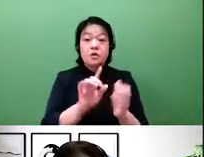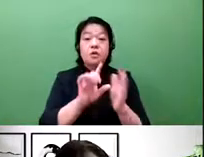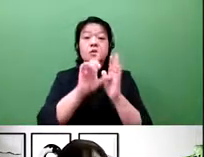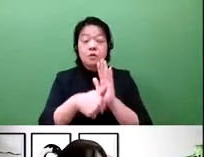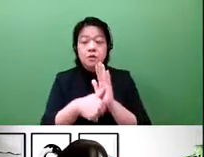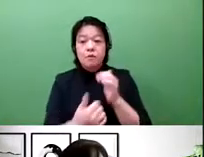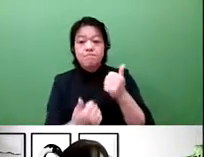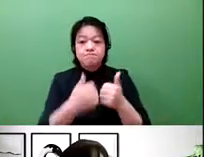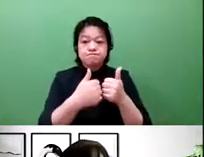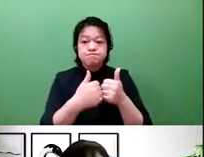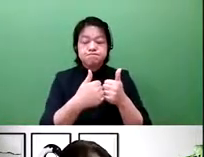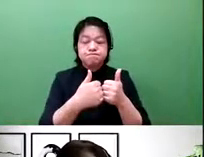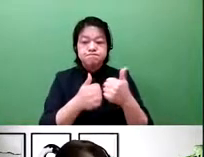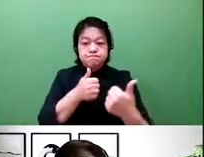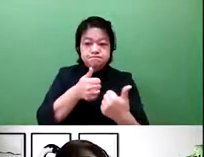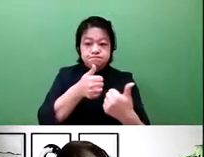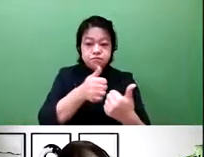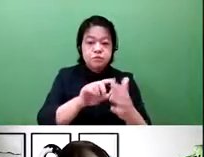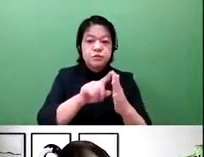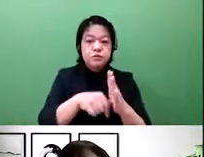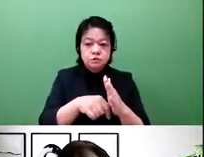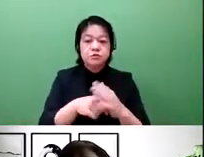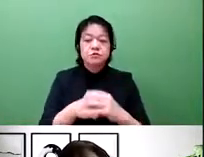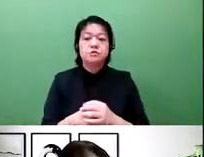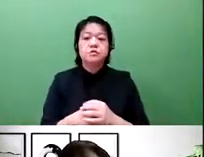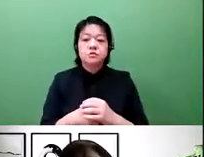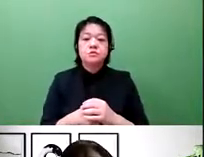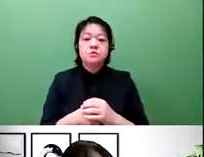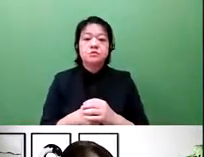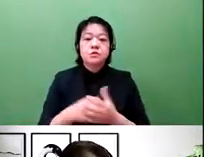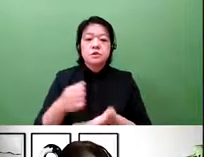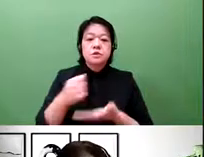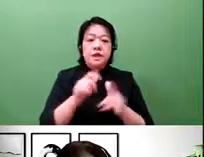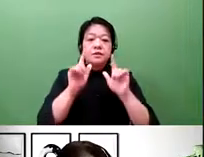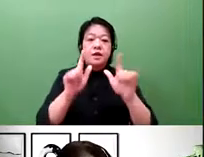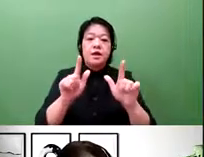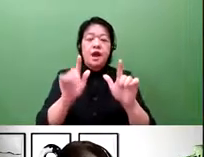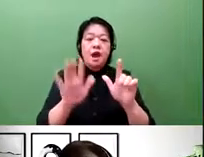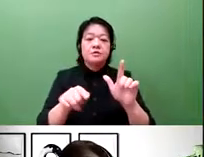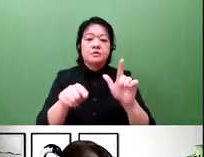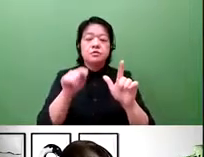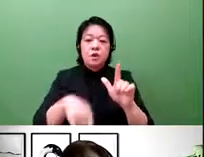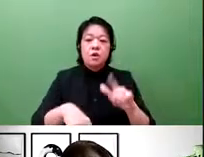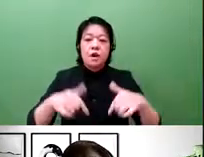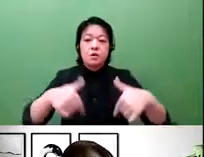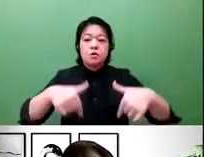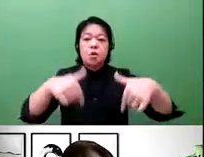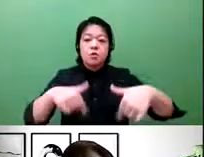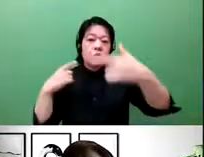There is the IP Declaration to fight against COVID-19.